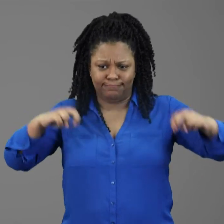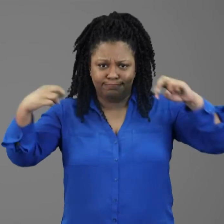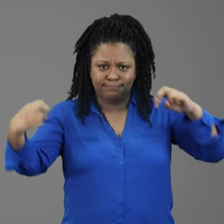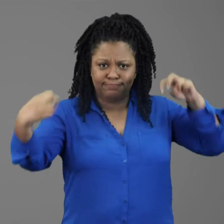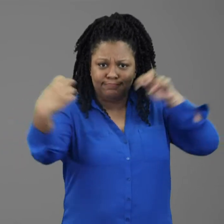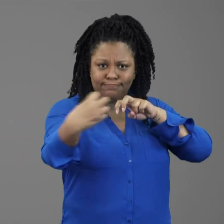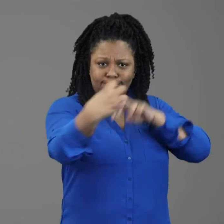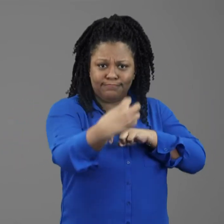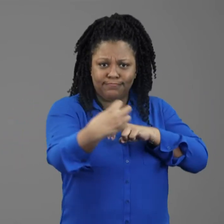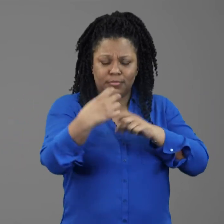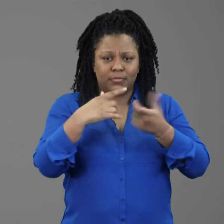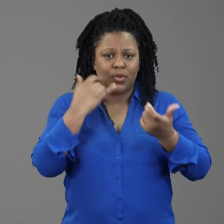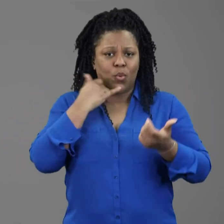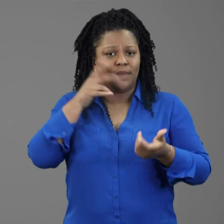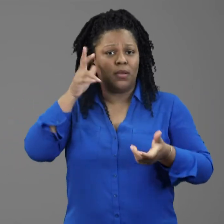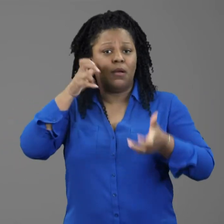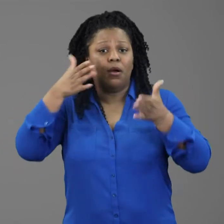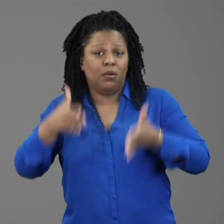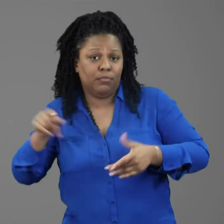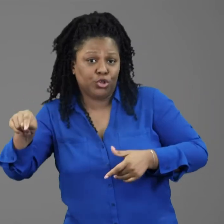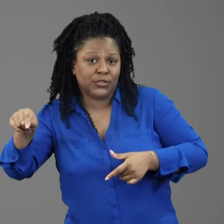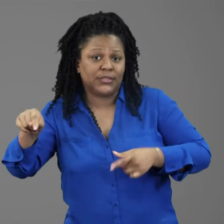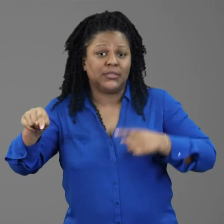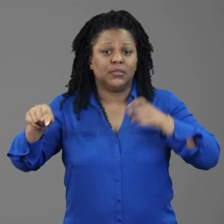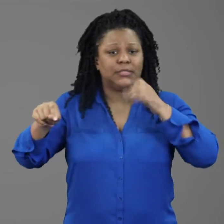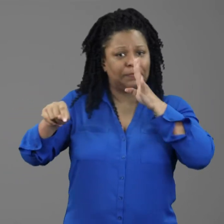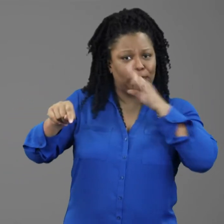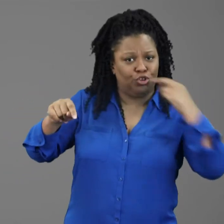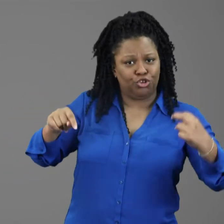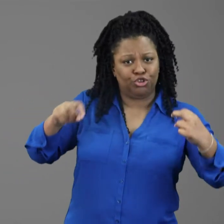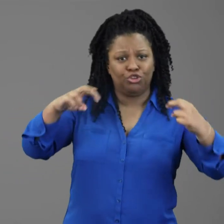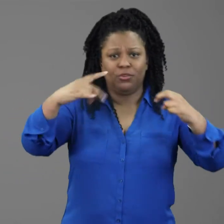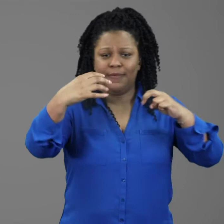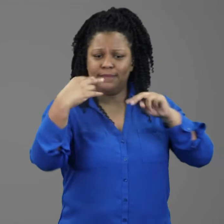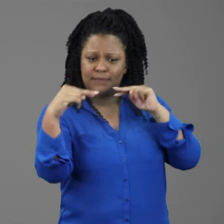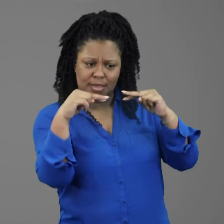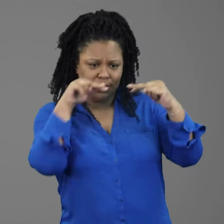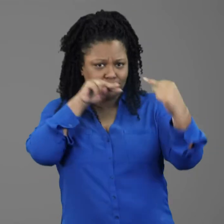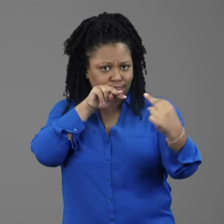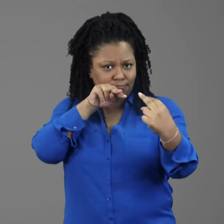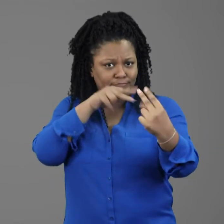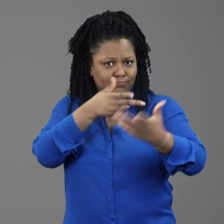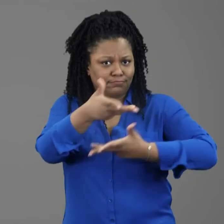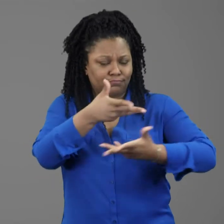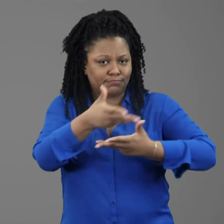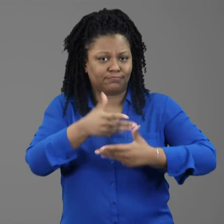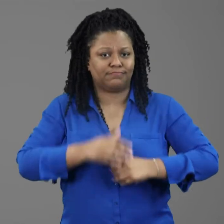Arranging seating so the person with hearing loss can see the speaker's face.